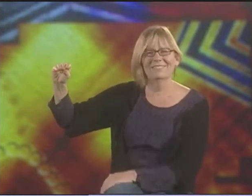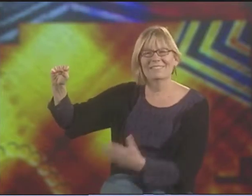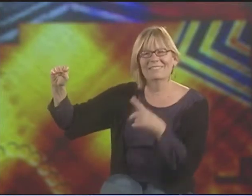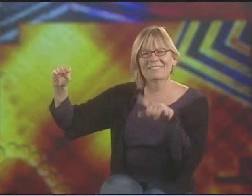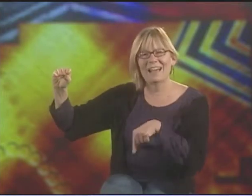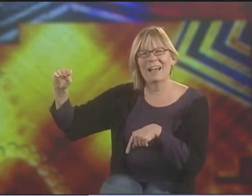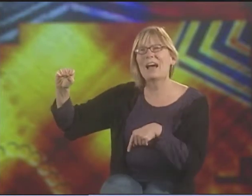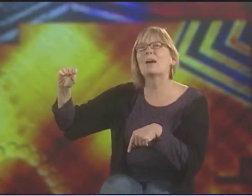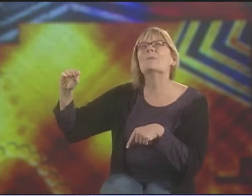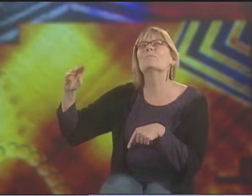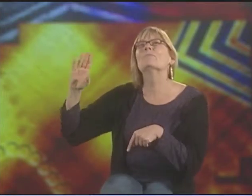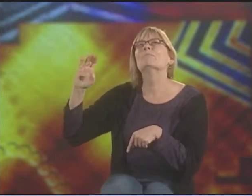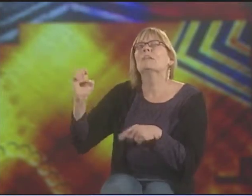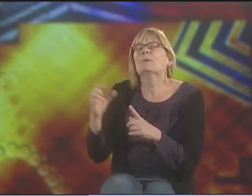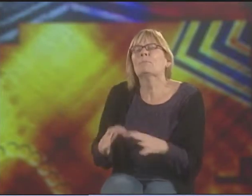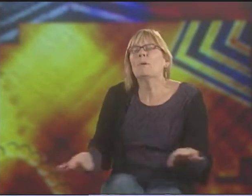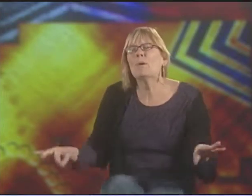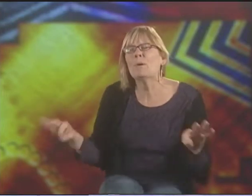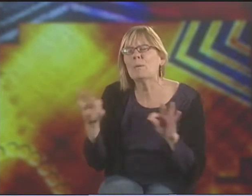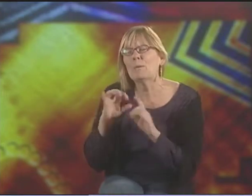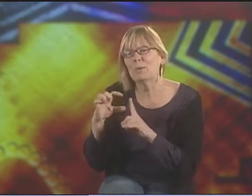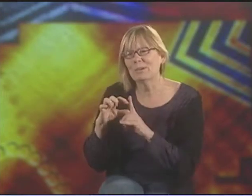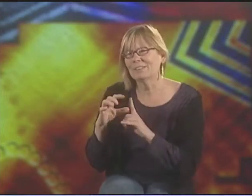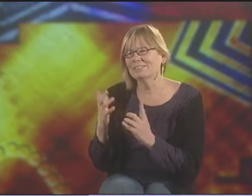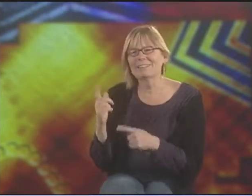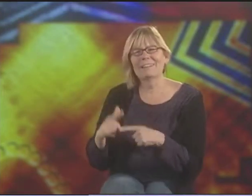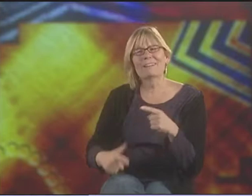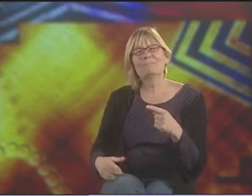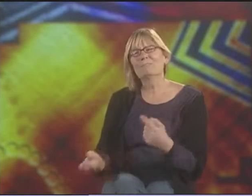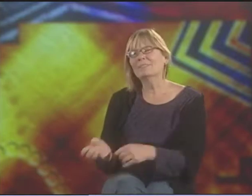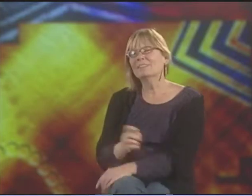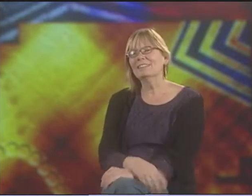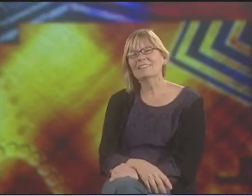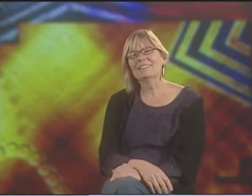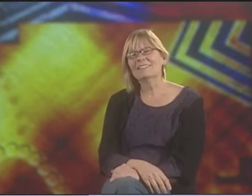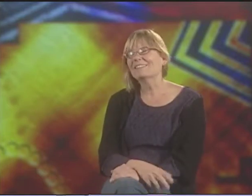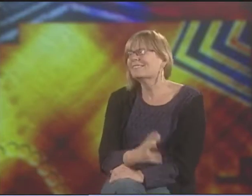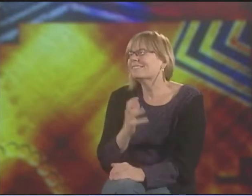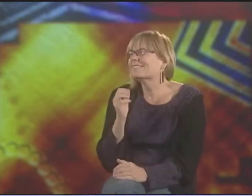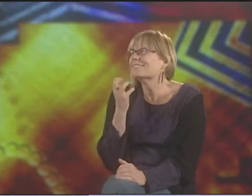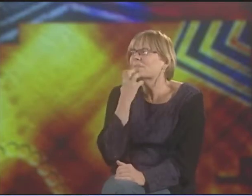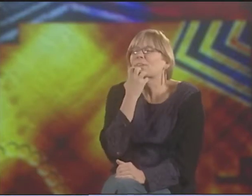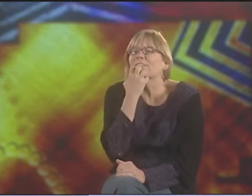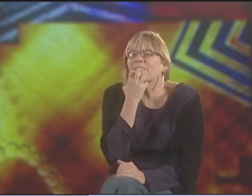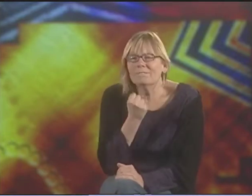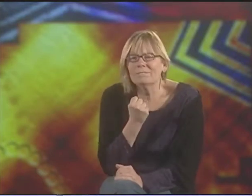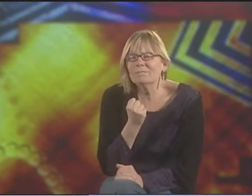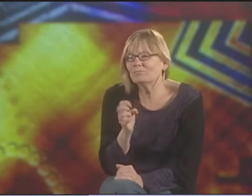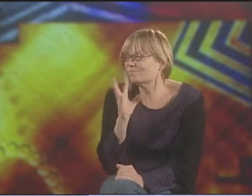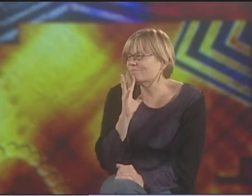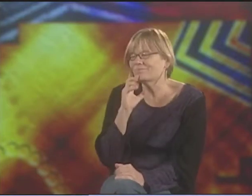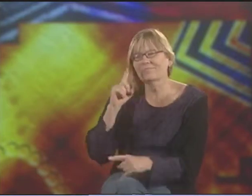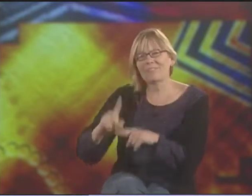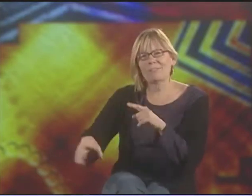IT DOESN'T MEAN HE CAN SPEAK BECAUSE HE CAN MOVE HIS MOUTH. THERE'S NO IMPORTANT WORDS COMING OUT.